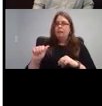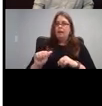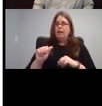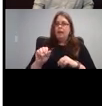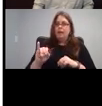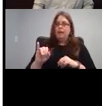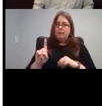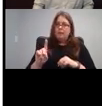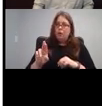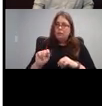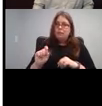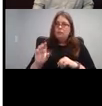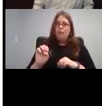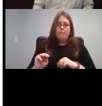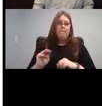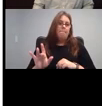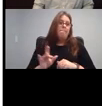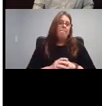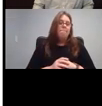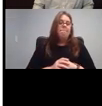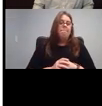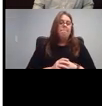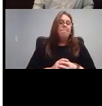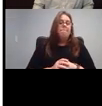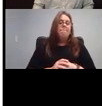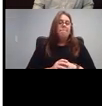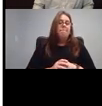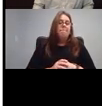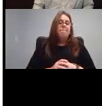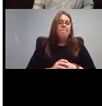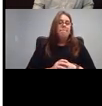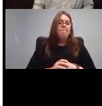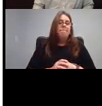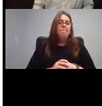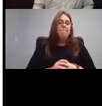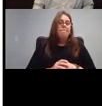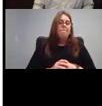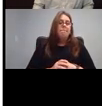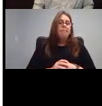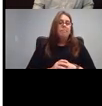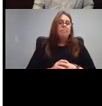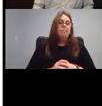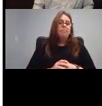So that's there